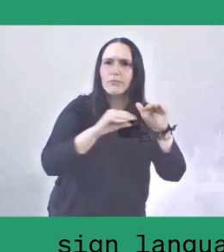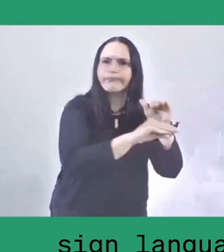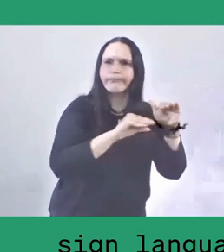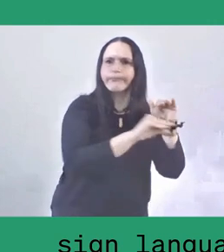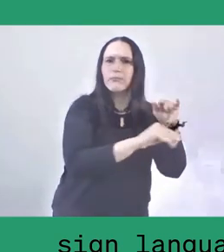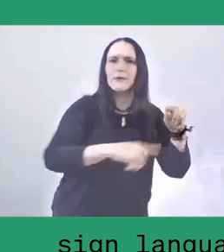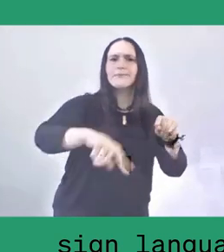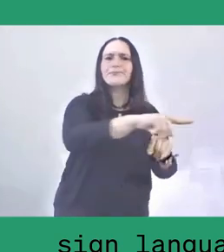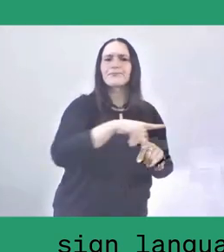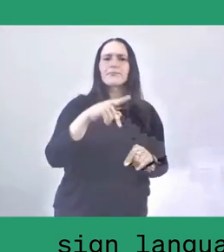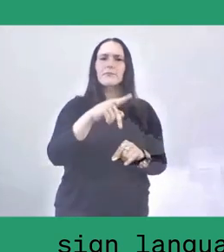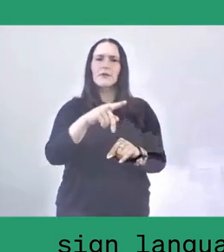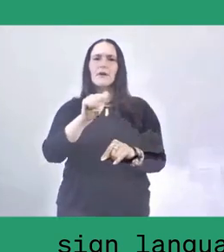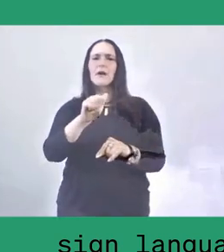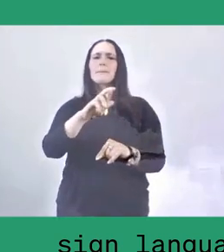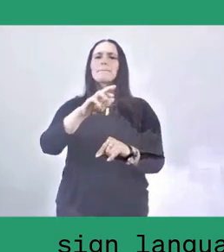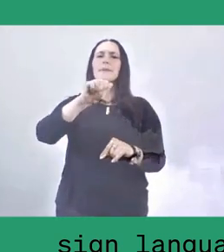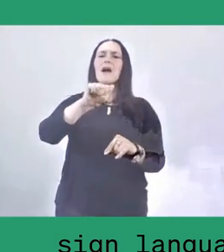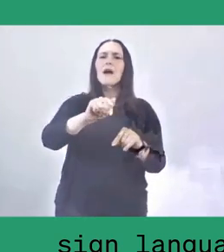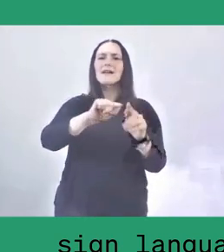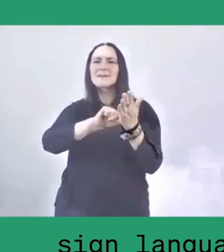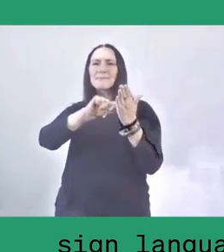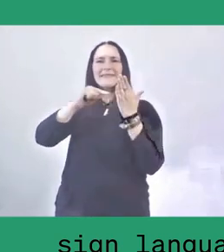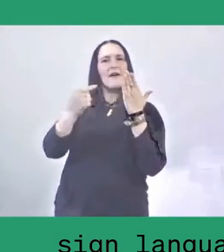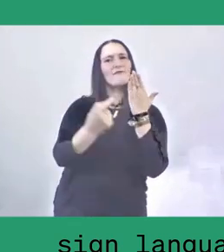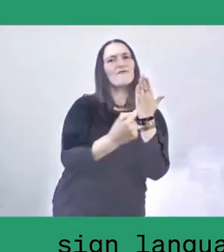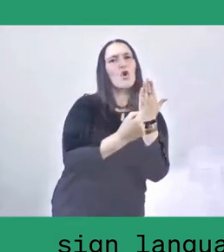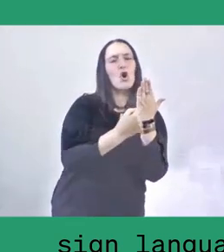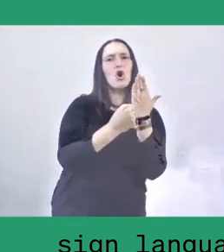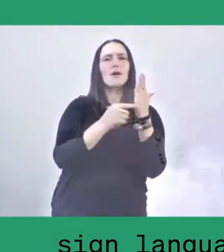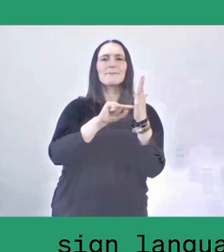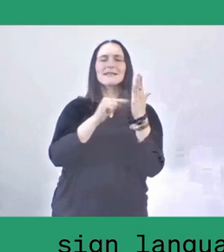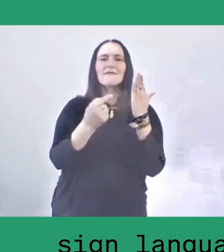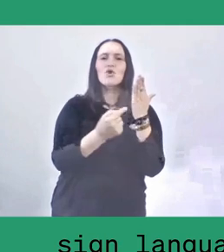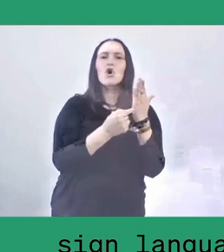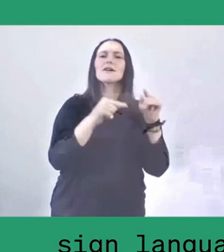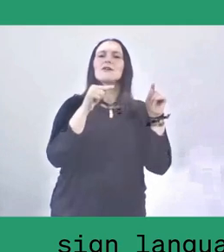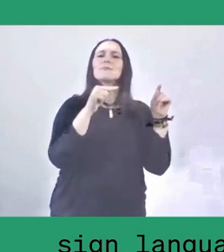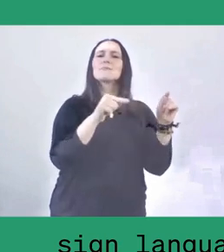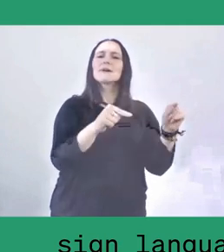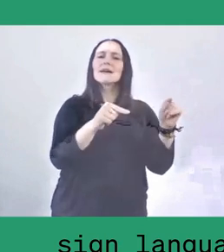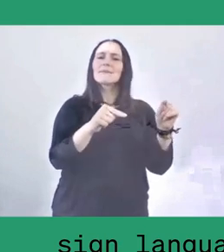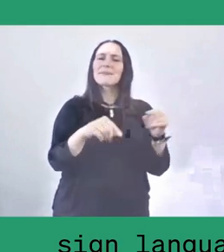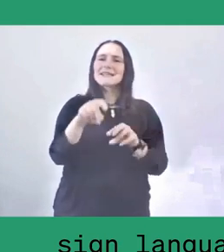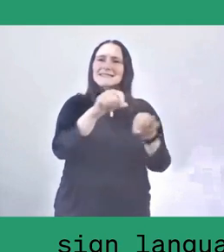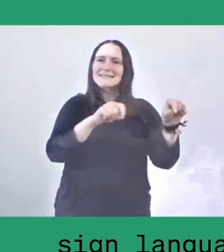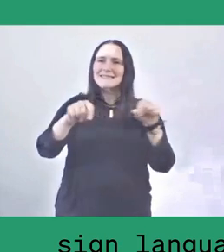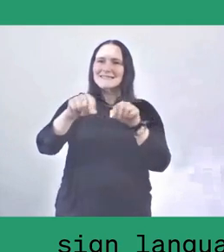para is a metaphor for the cycle from sowing the seed to eating the food.